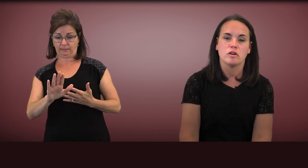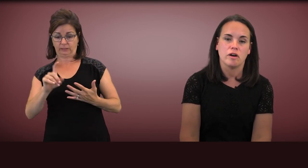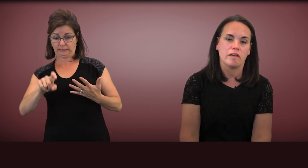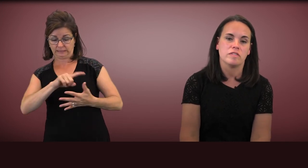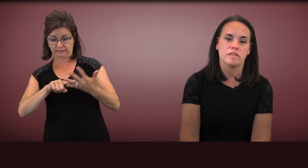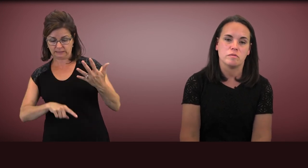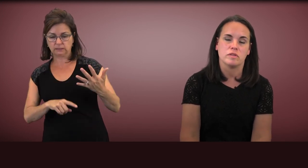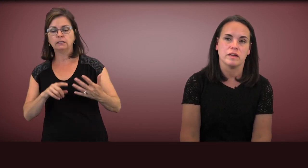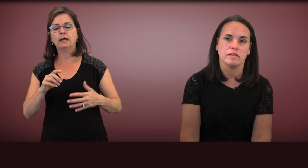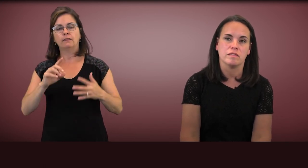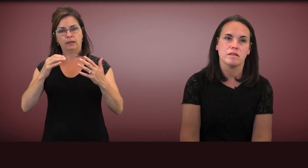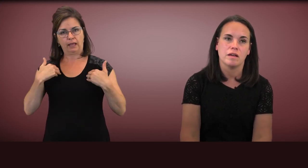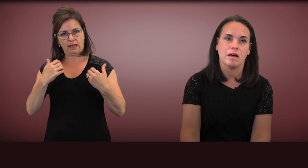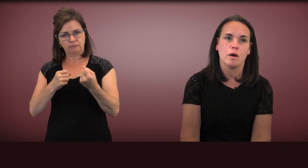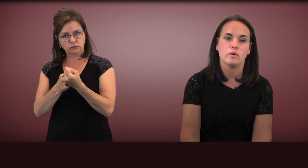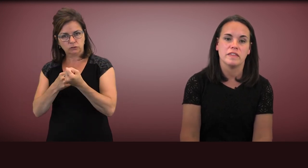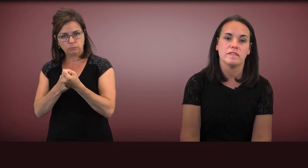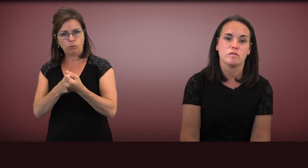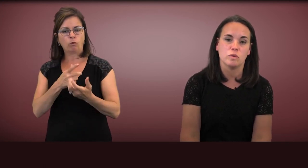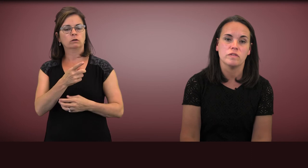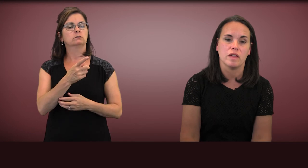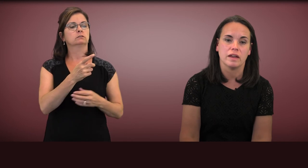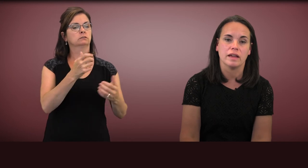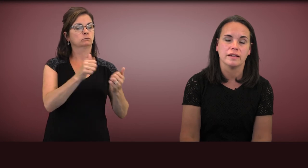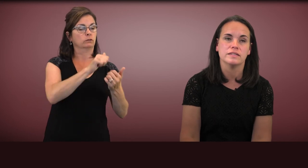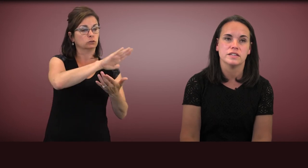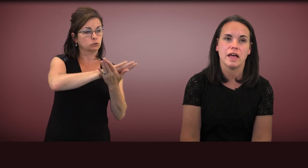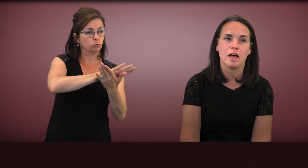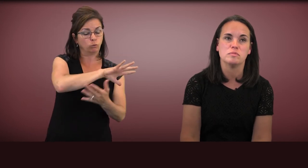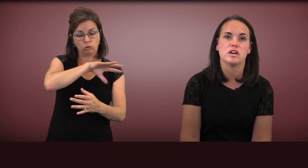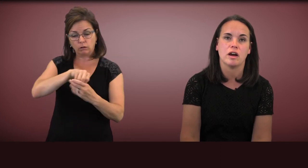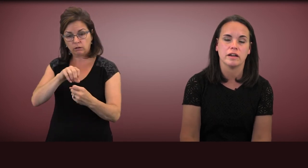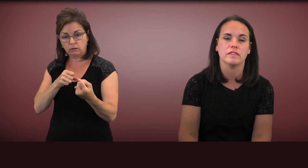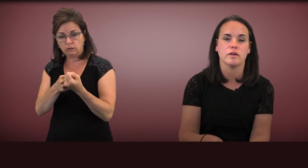across disciplines within the school settings to help target